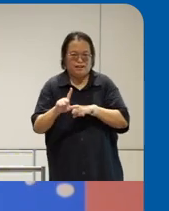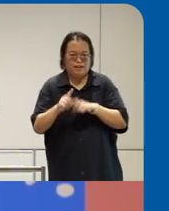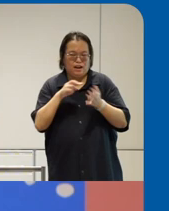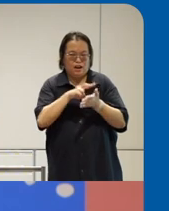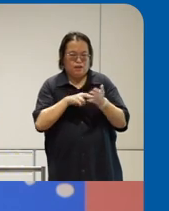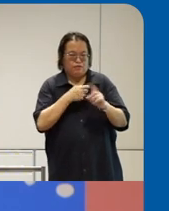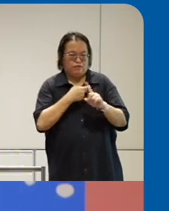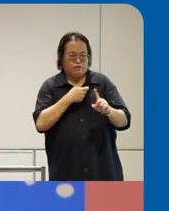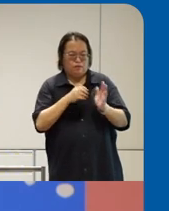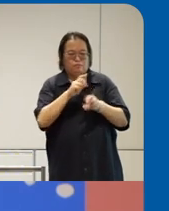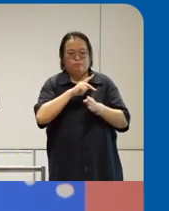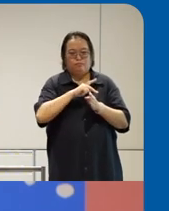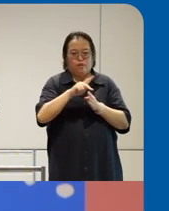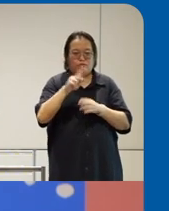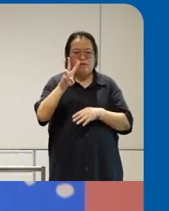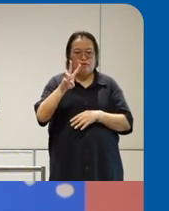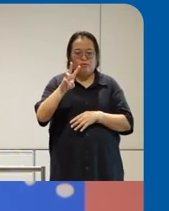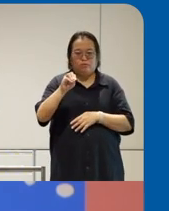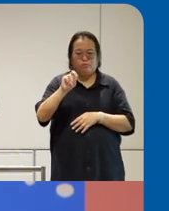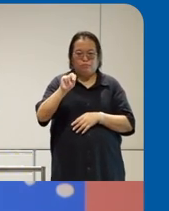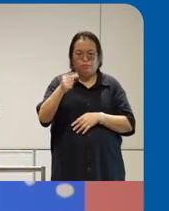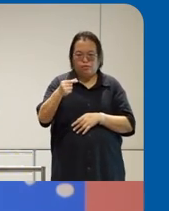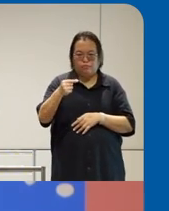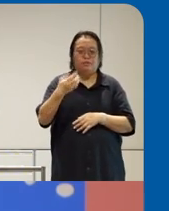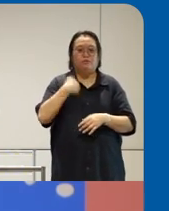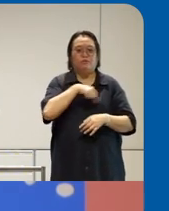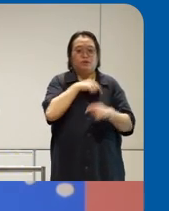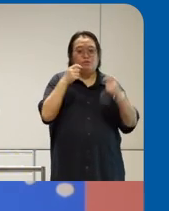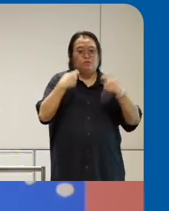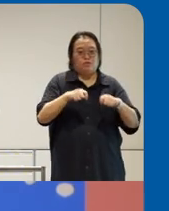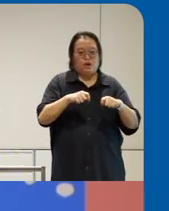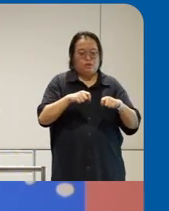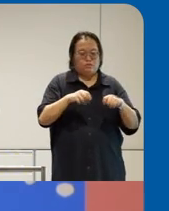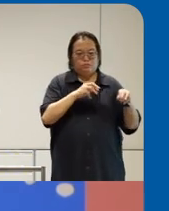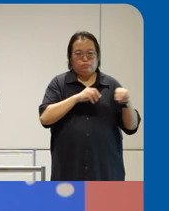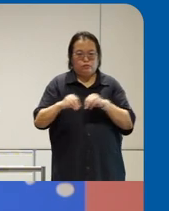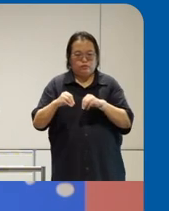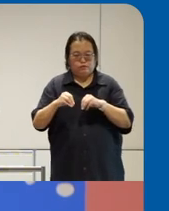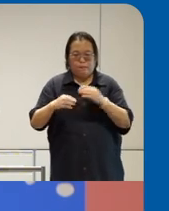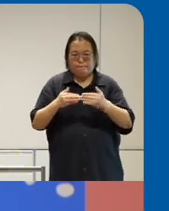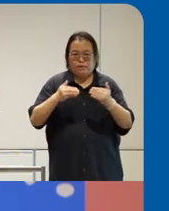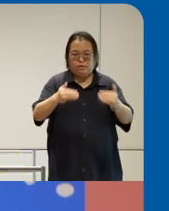Wong meni who's here as well is that we're trying to move Beyond just Goodwill to good practices so